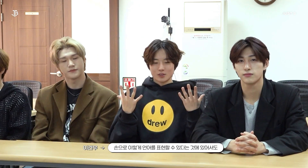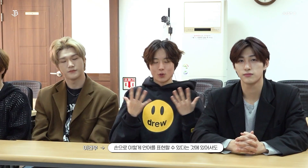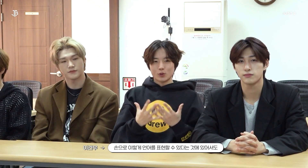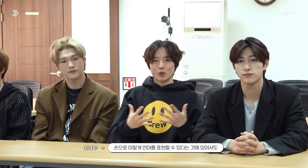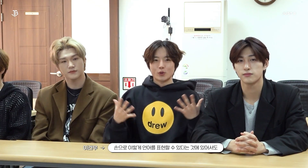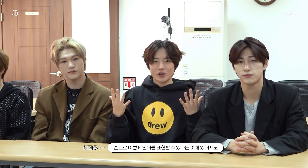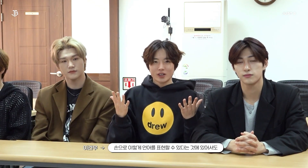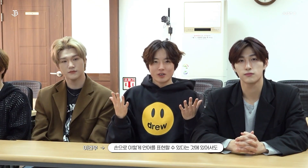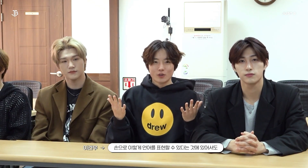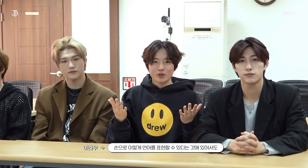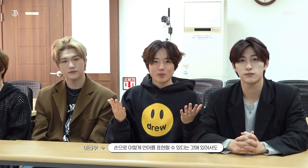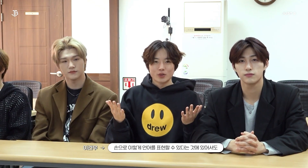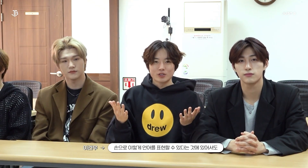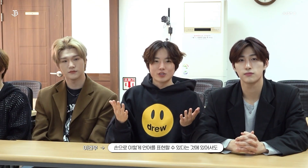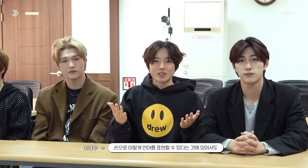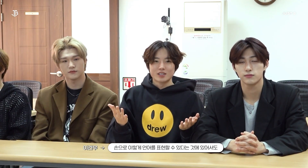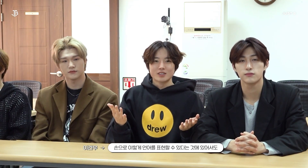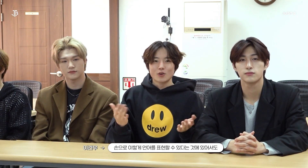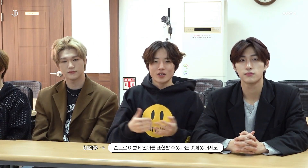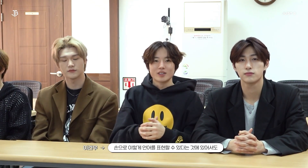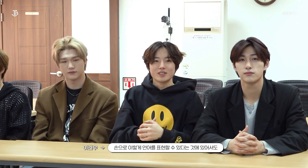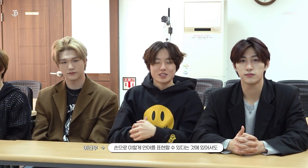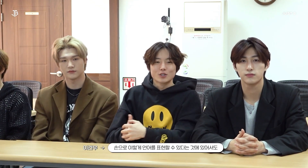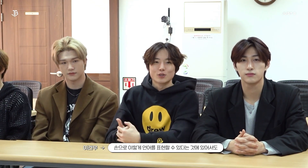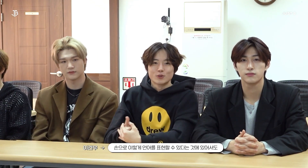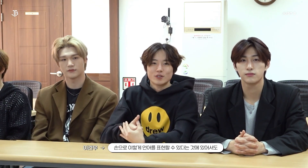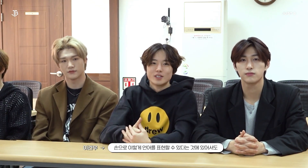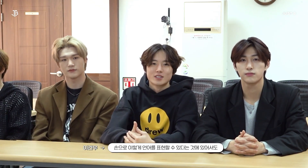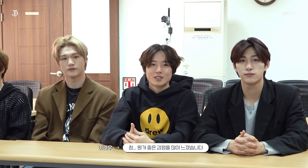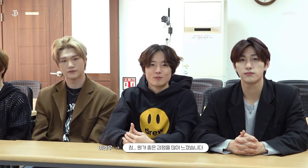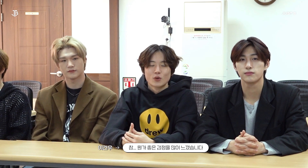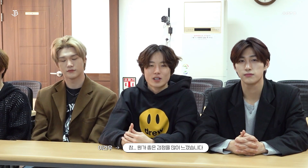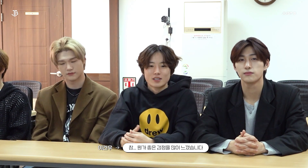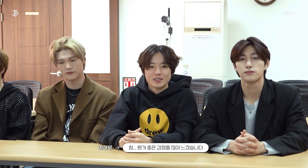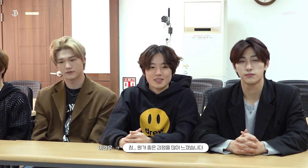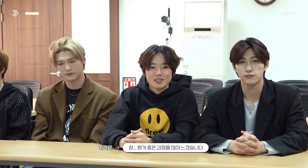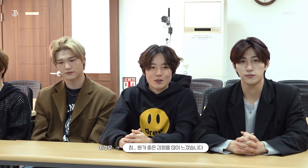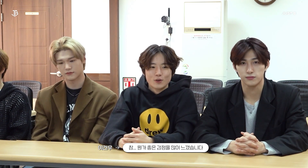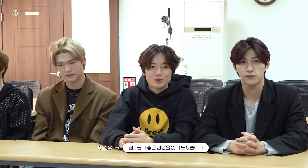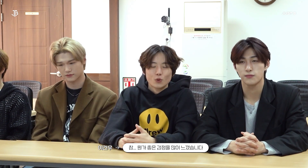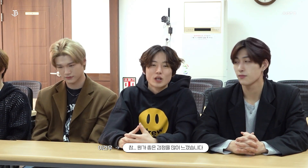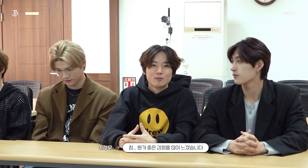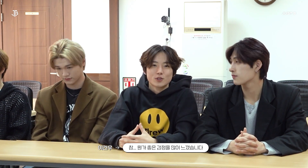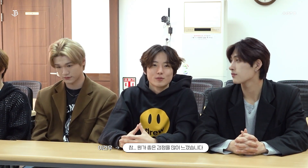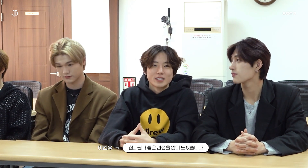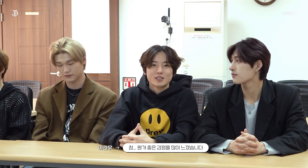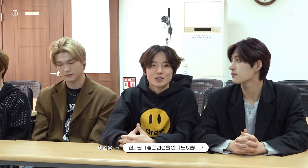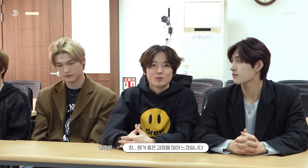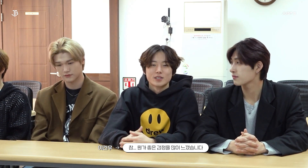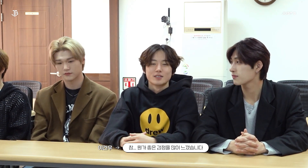I felt really good being able to express myself with sign language